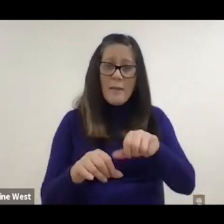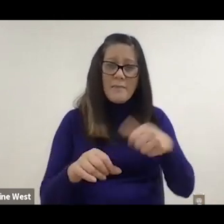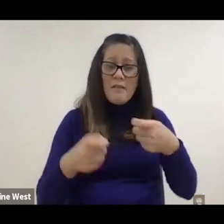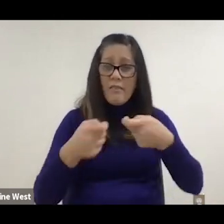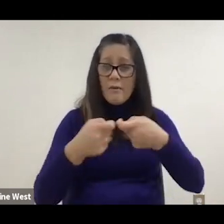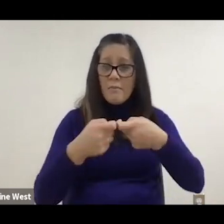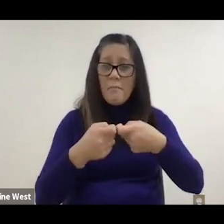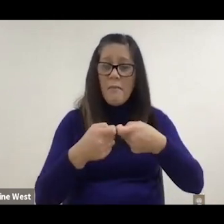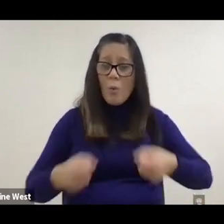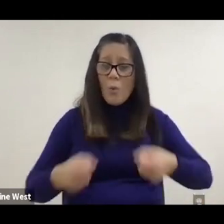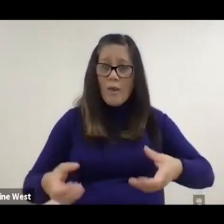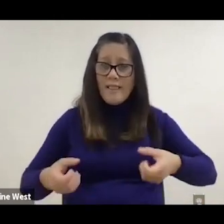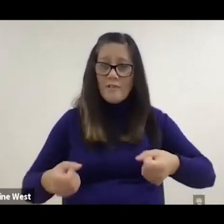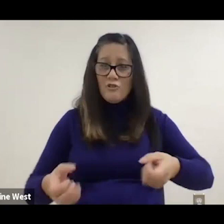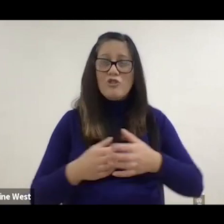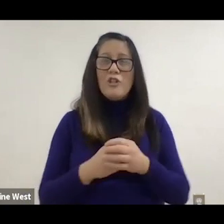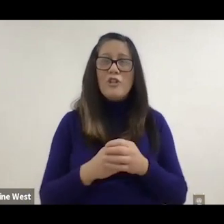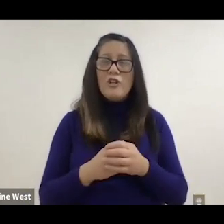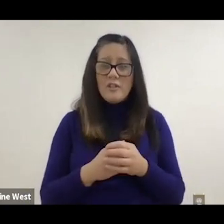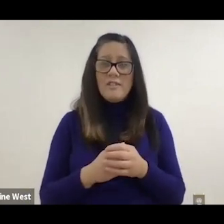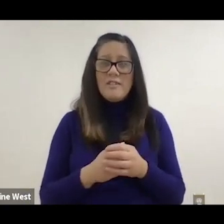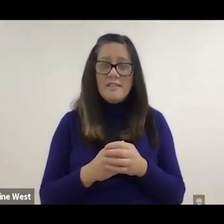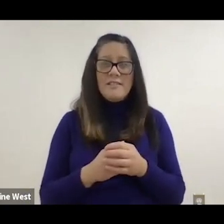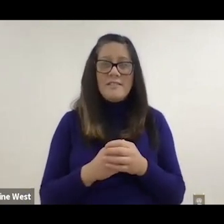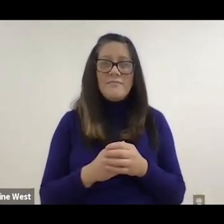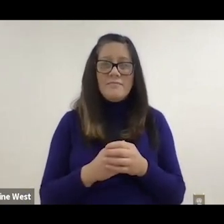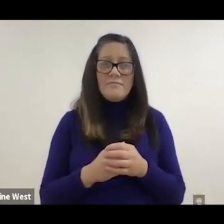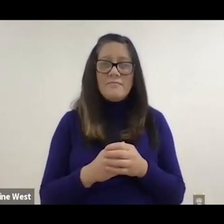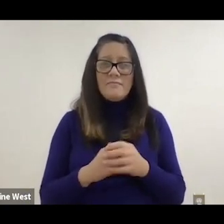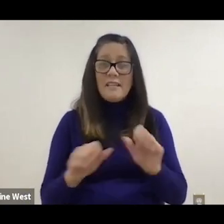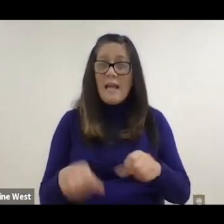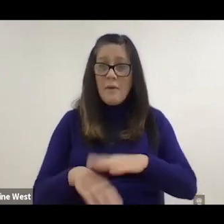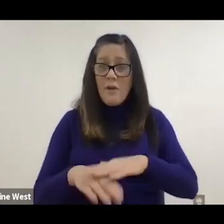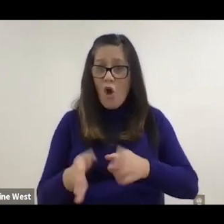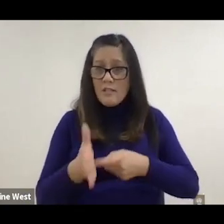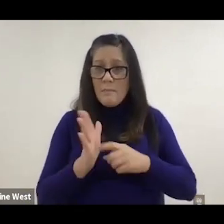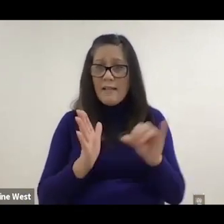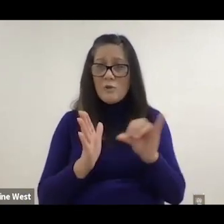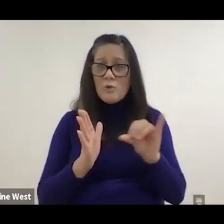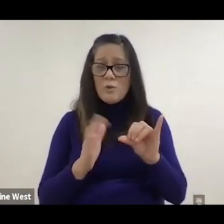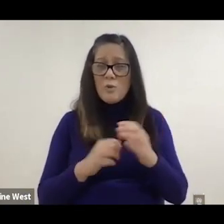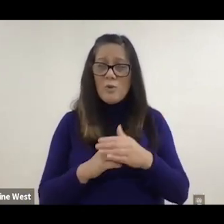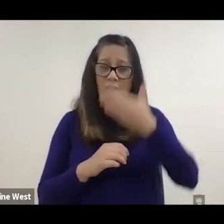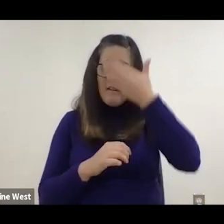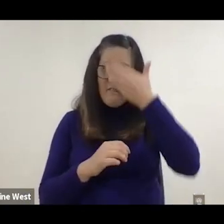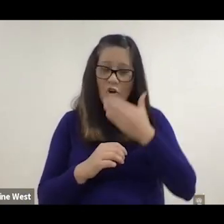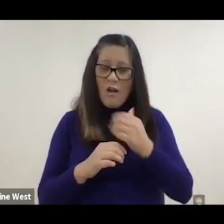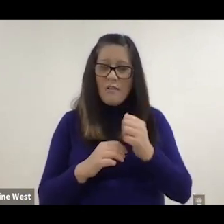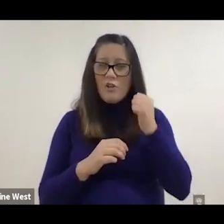commercially as another power chair. The other thing is that it can be on demand of front wheeled,